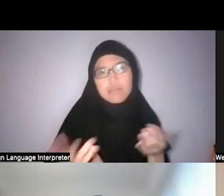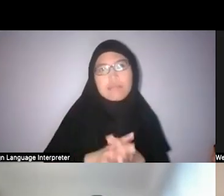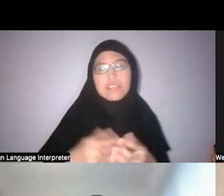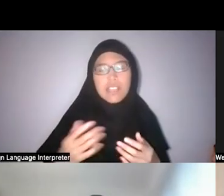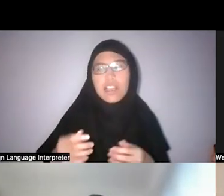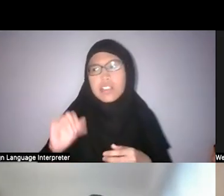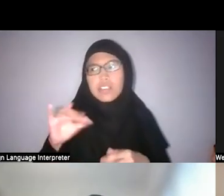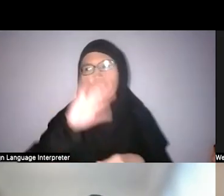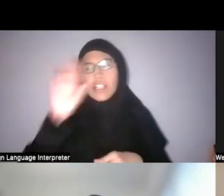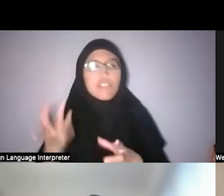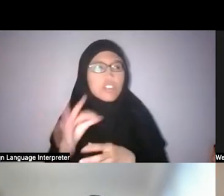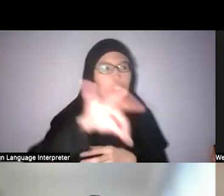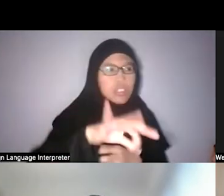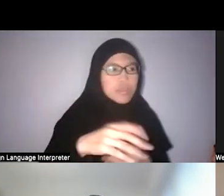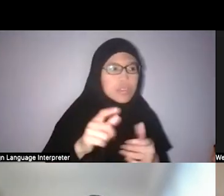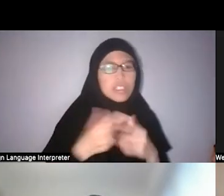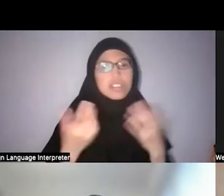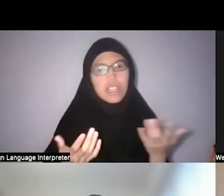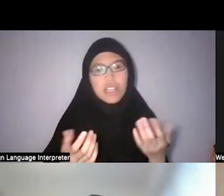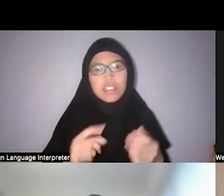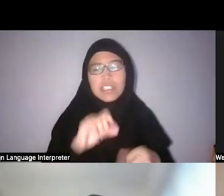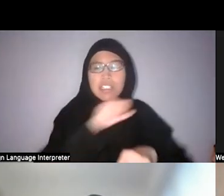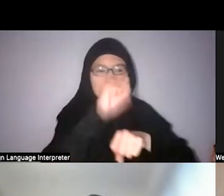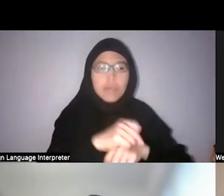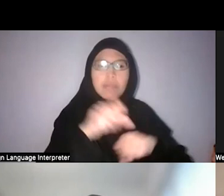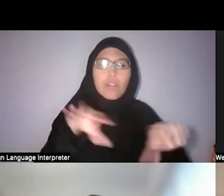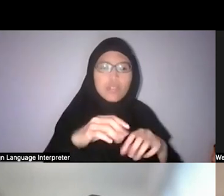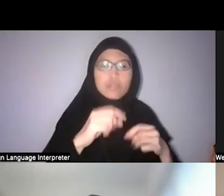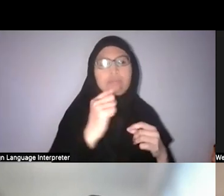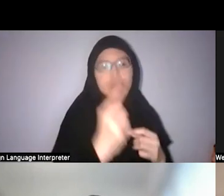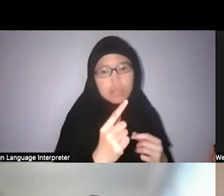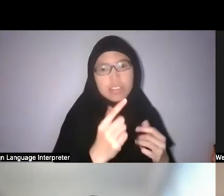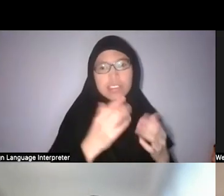Yeah, eventually, we can only do so much. If it happens, it happens.